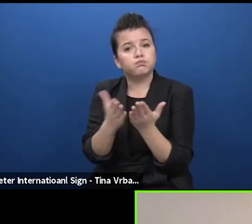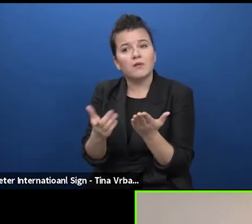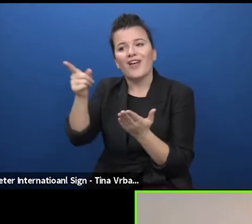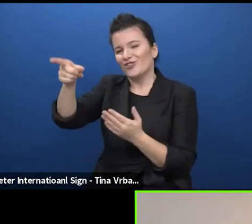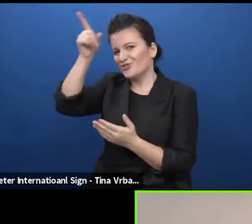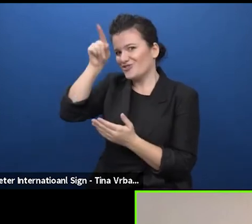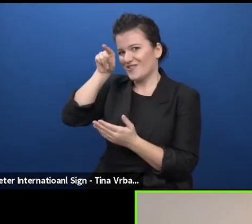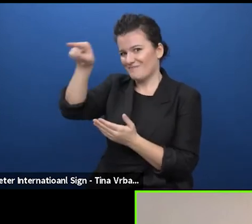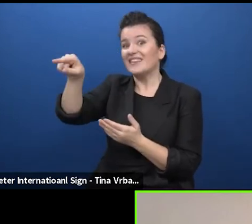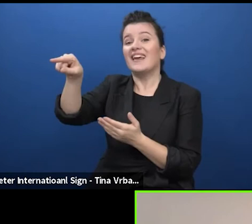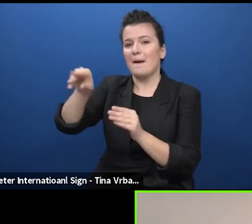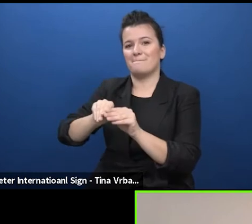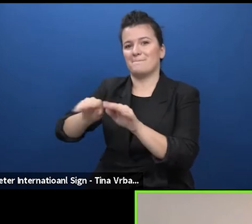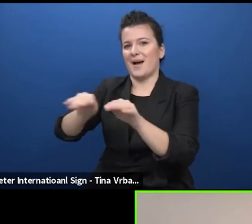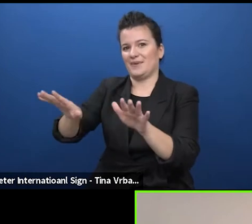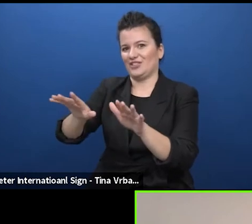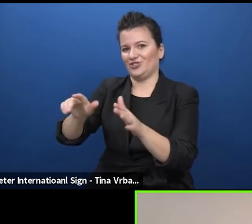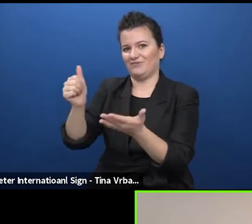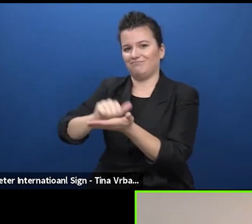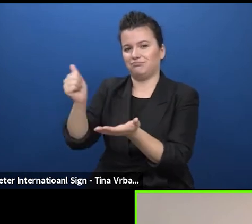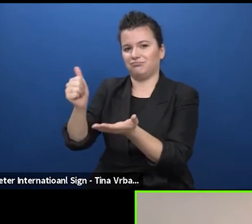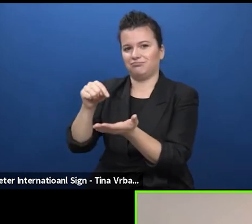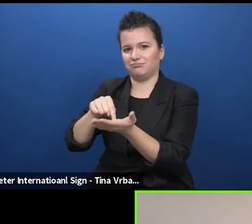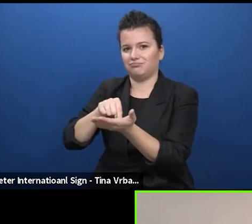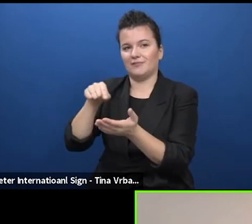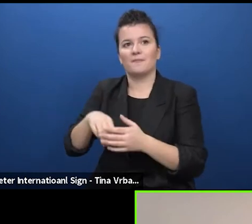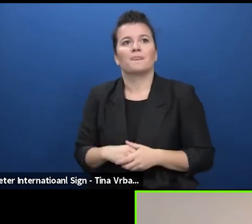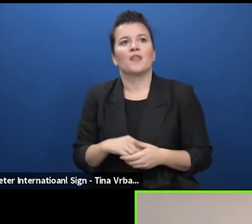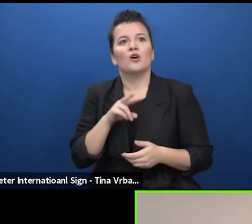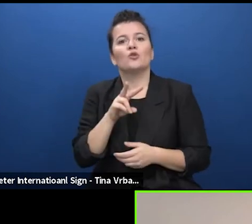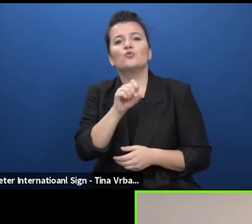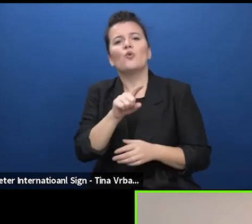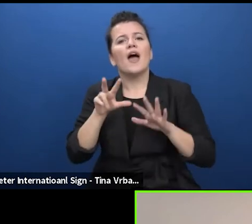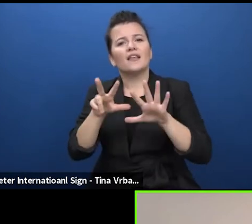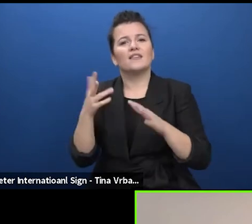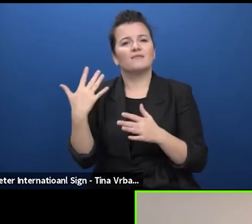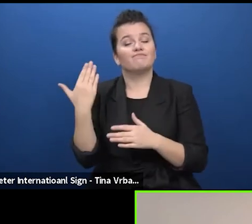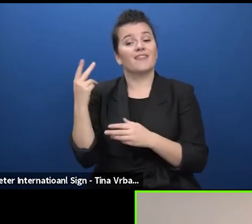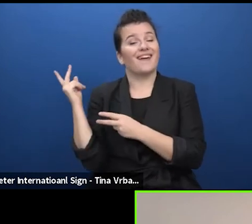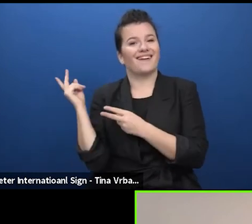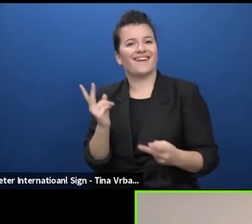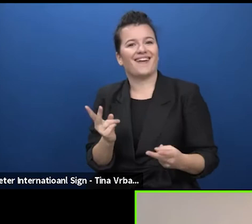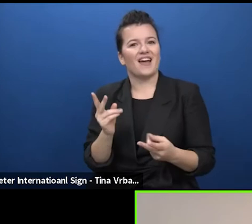In the fall of 2018, Ian has been a guest author of the Literarisches Colloquium